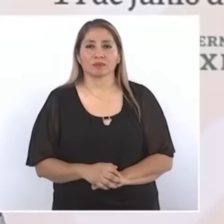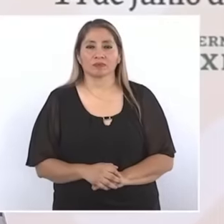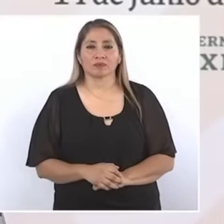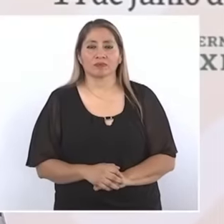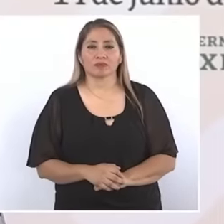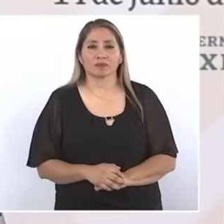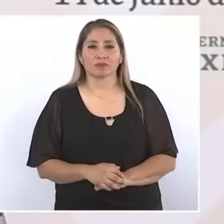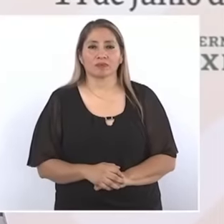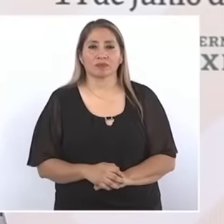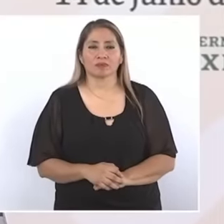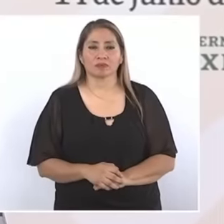very much